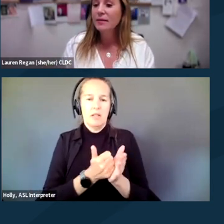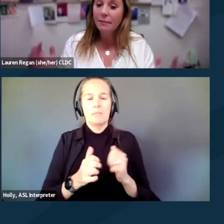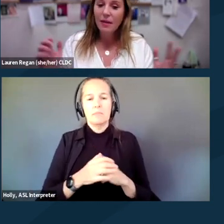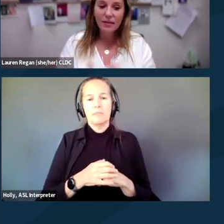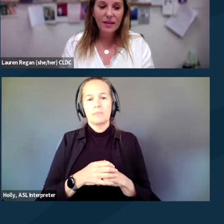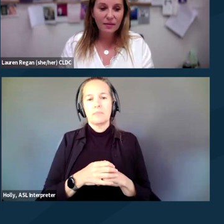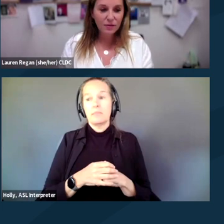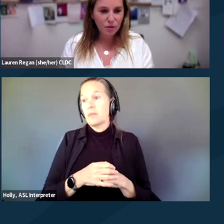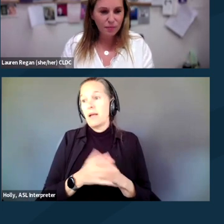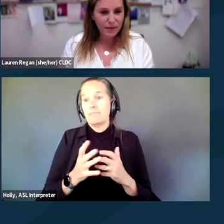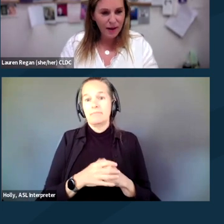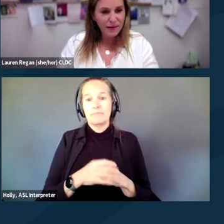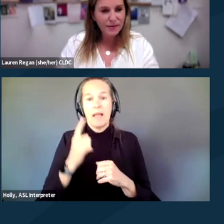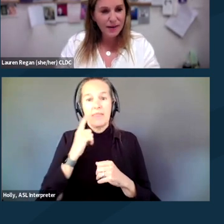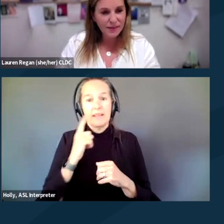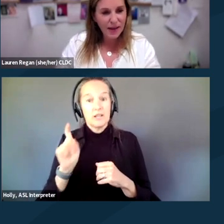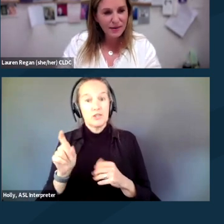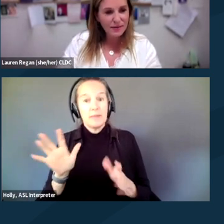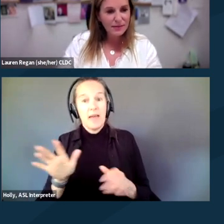Yeah, I think that should be that. Next slide.